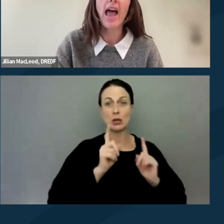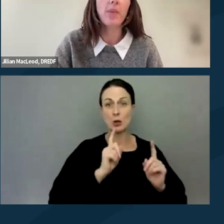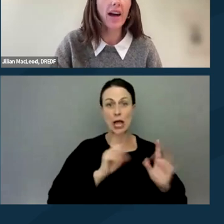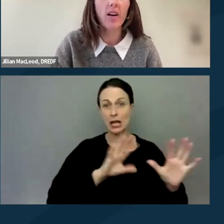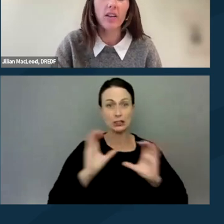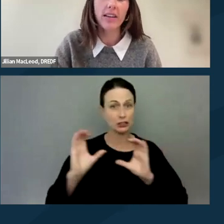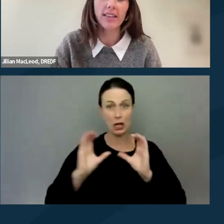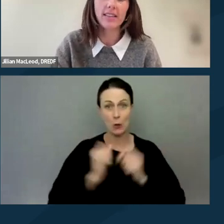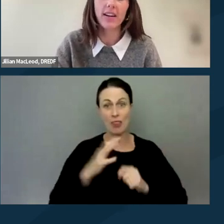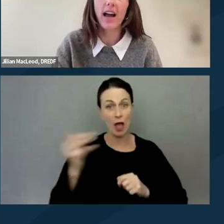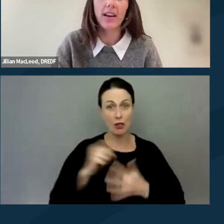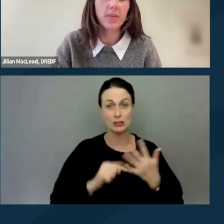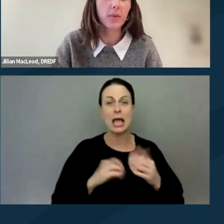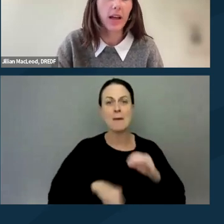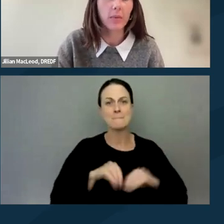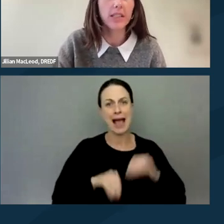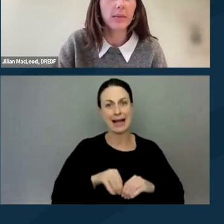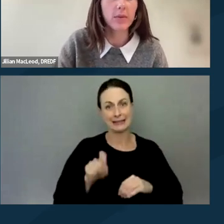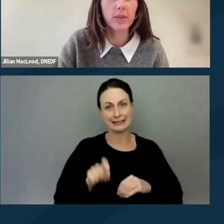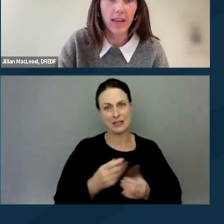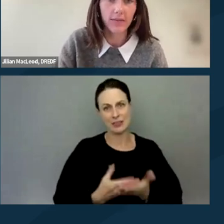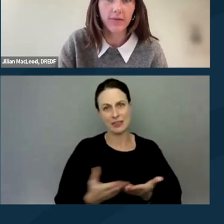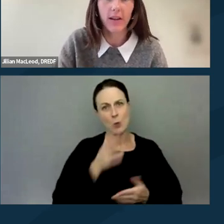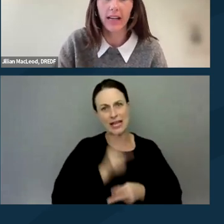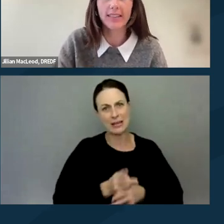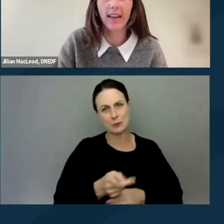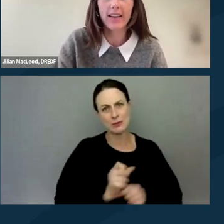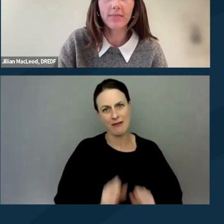and pack all of the necessary items that will help to keep you safe. Next slide.